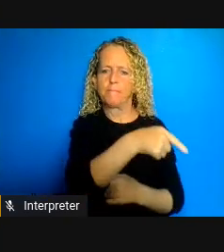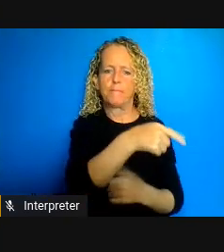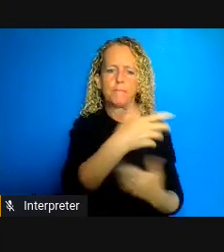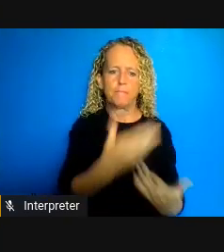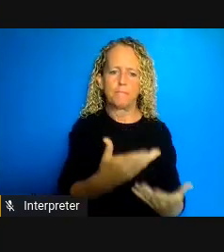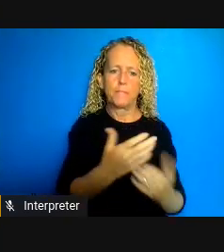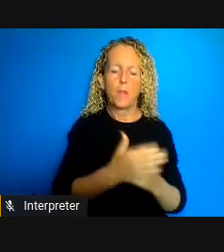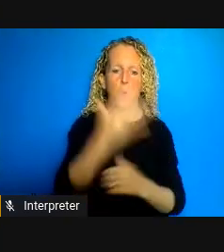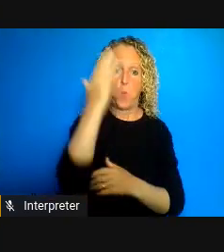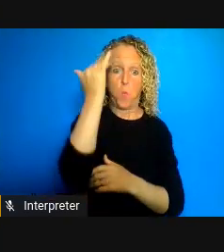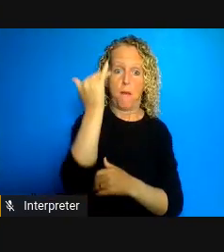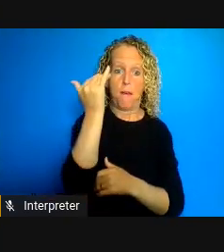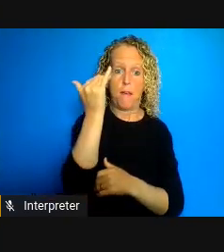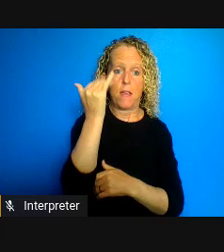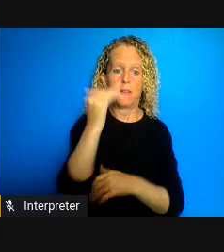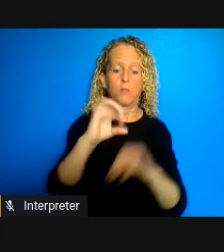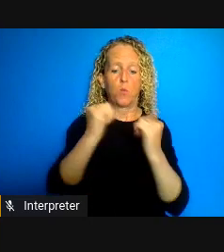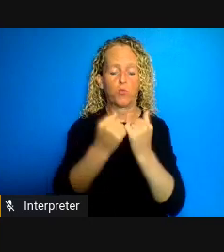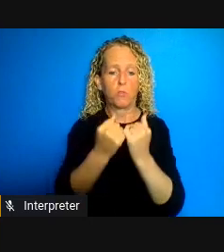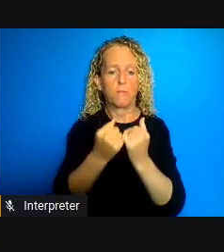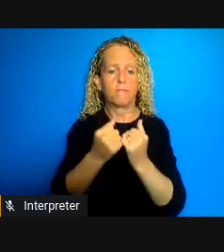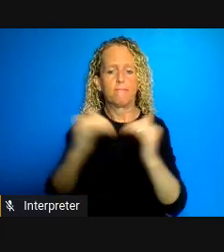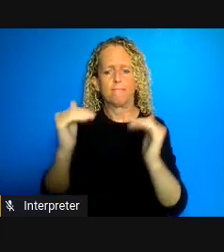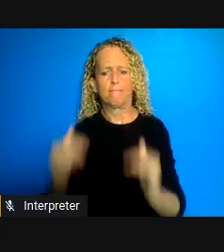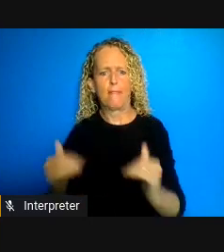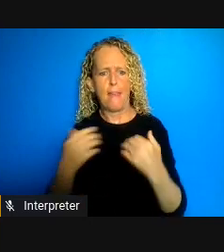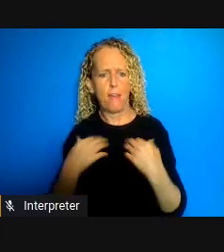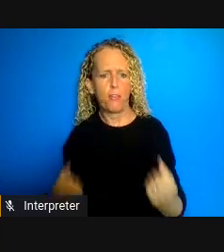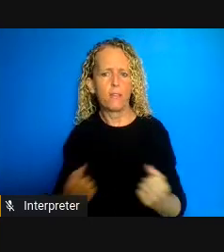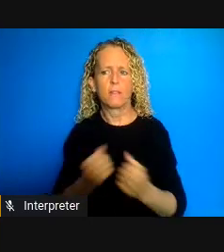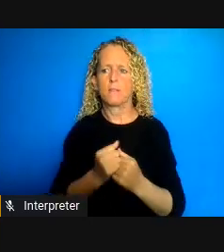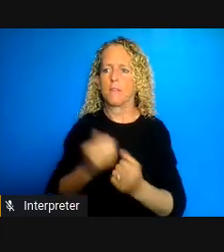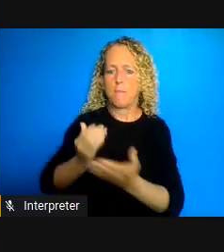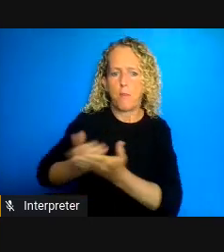determinants of poor health of marginalization are the same as those